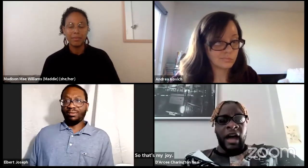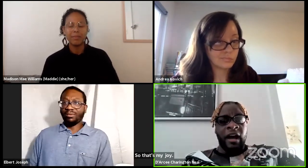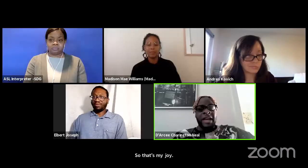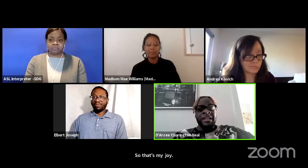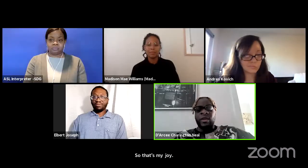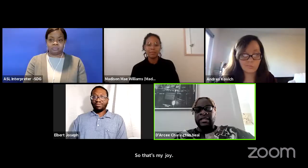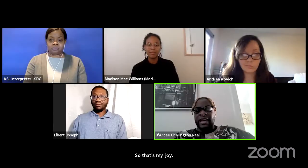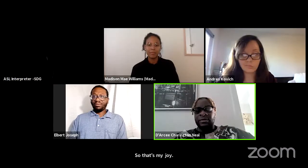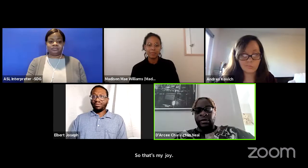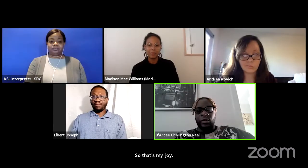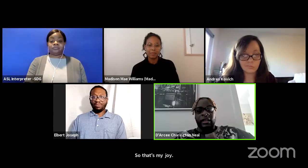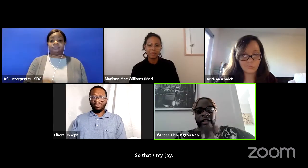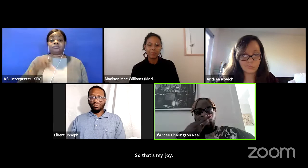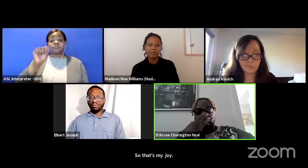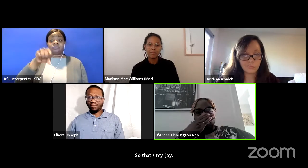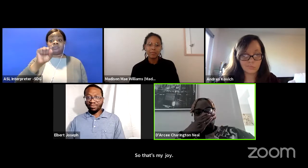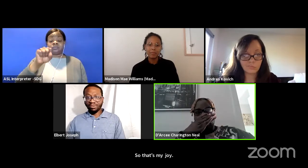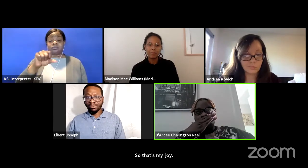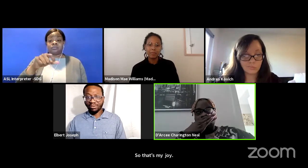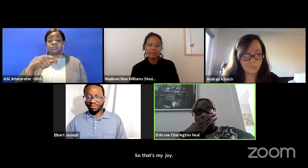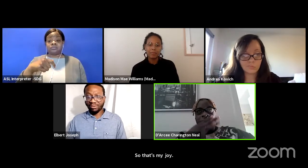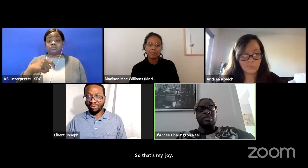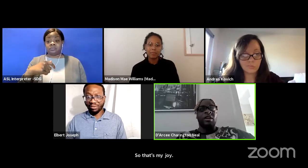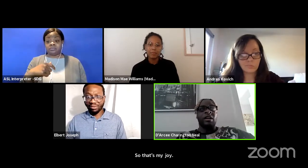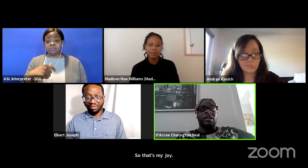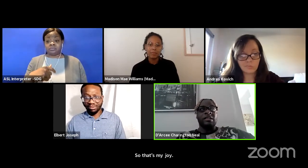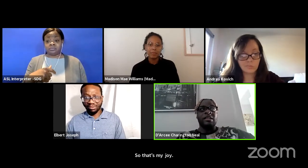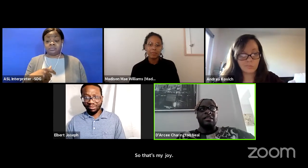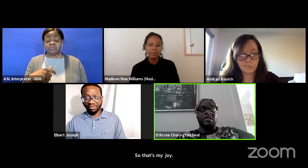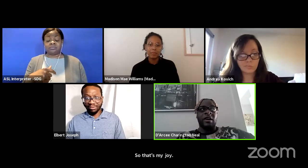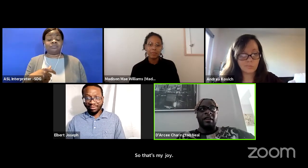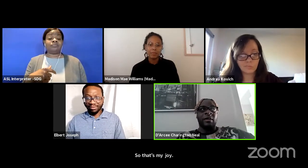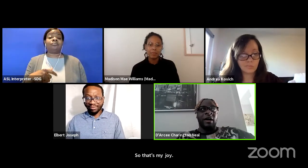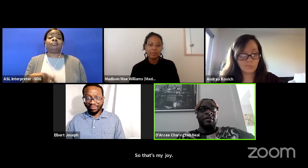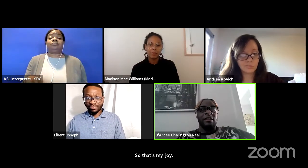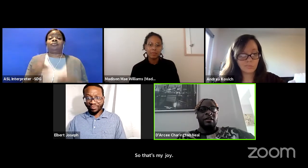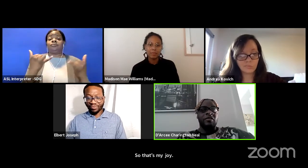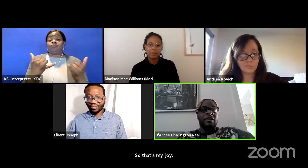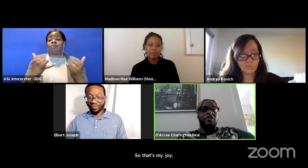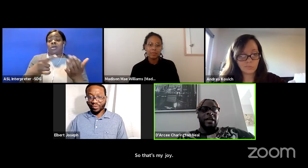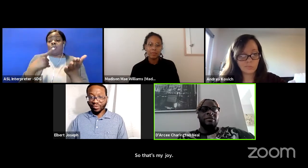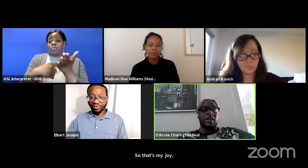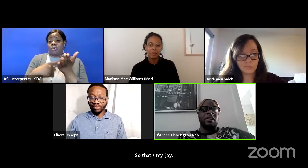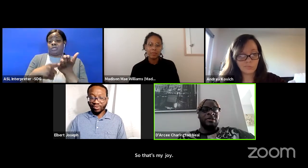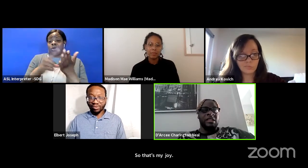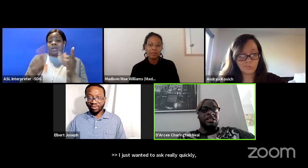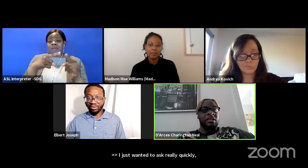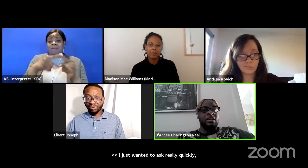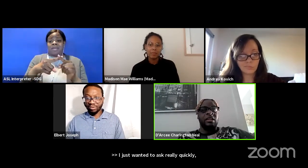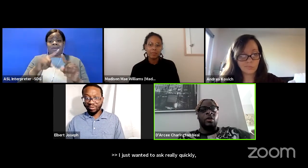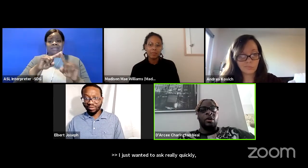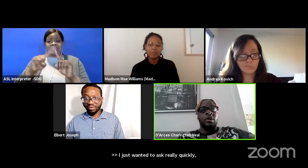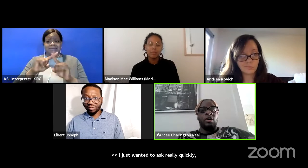Yeah. I just wanted to ask really quickly you know, like, since we're talking about the different types of characterization, you know